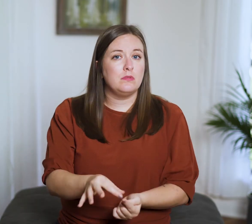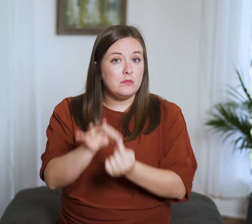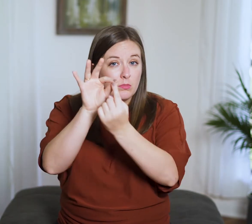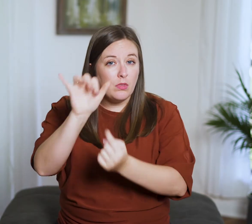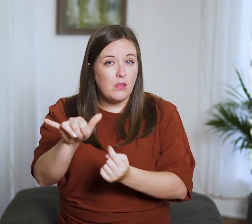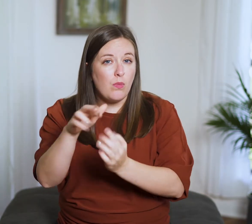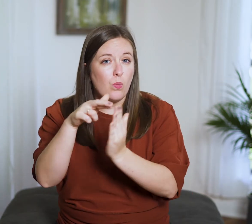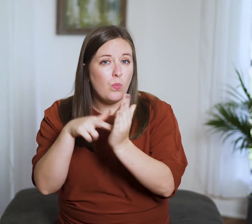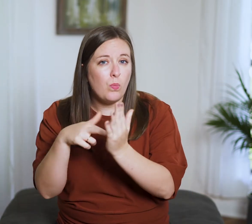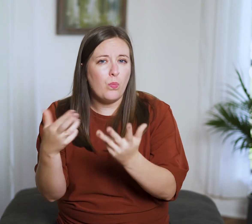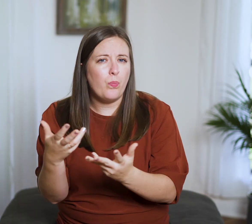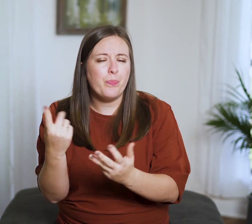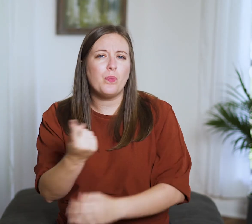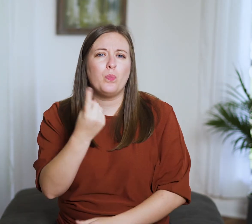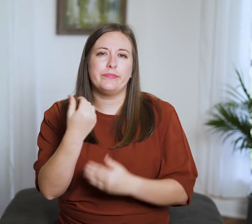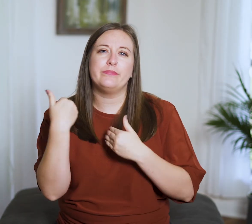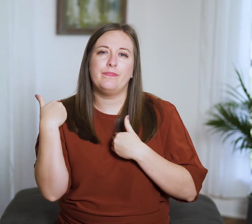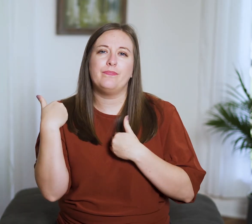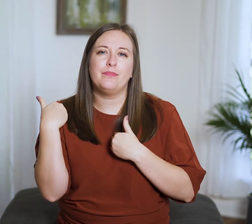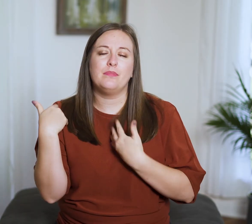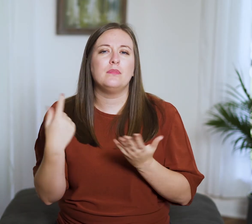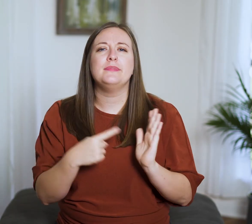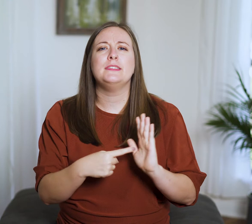There are always exceptions to the rule.